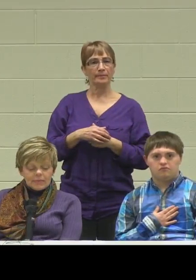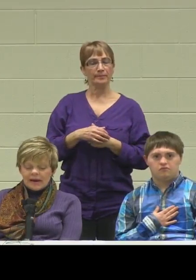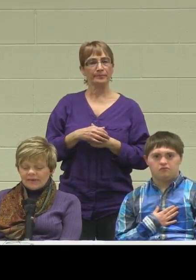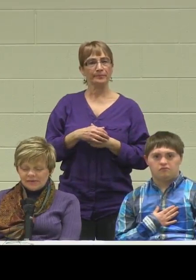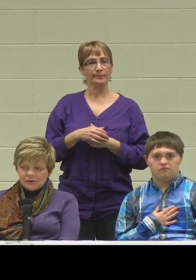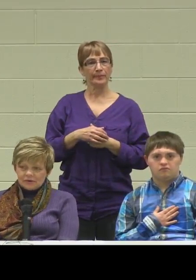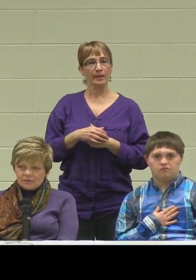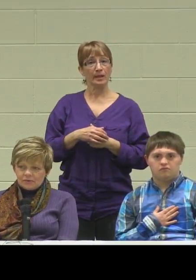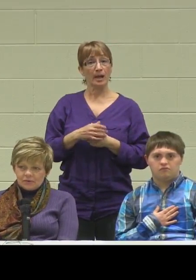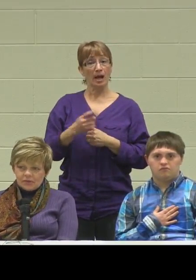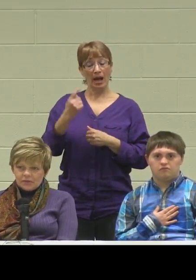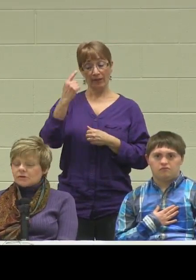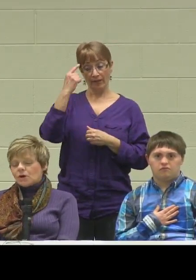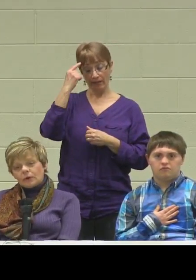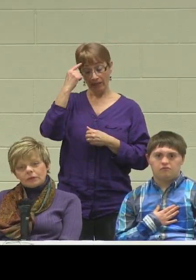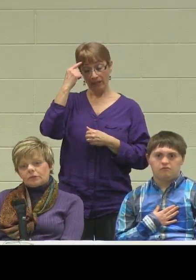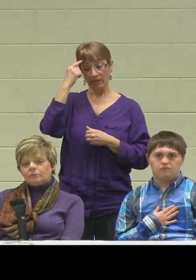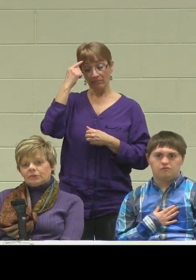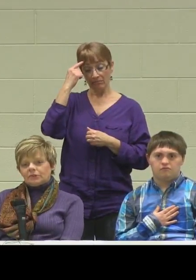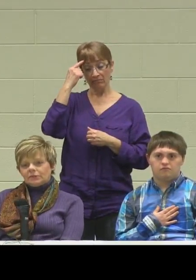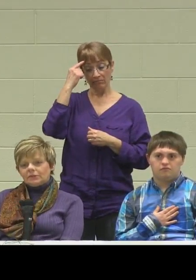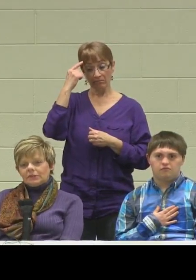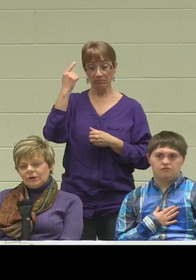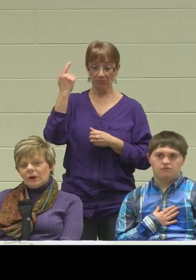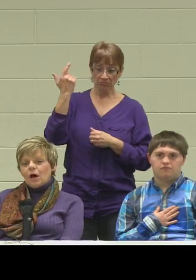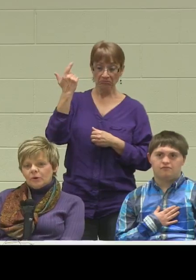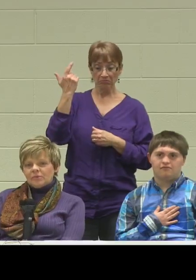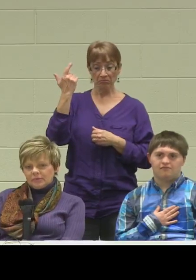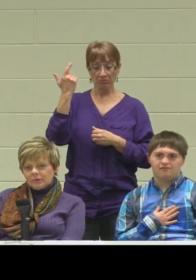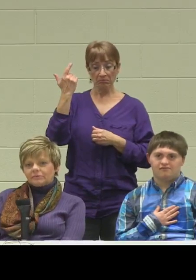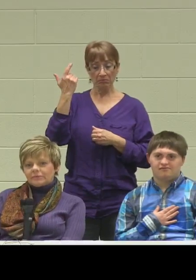I think there's always room for helping people